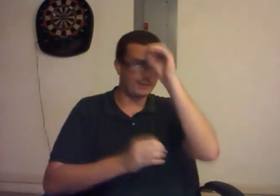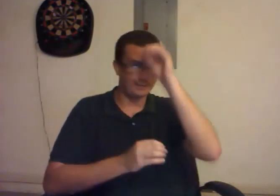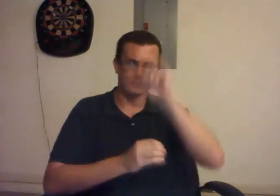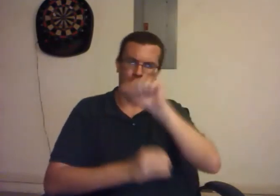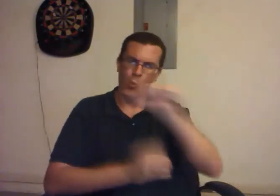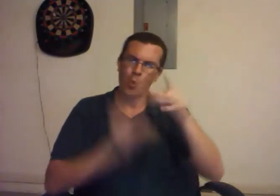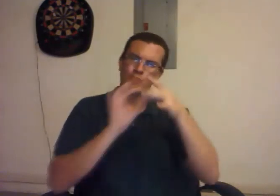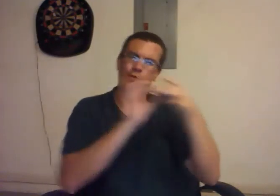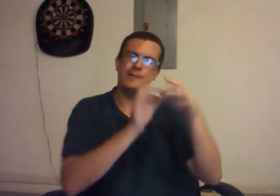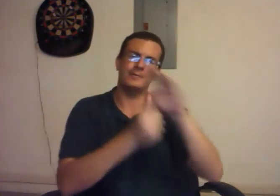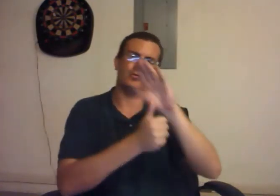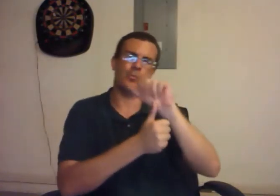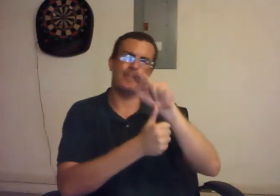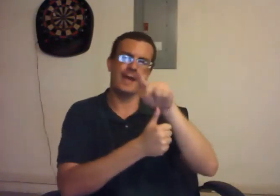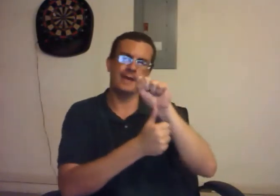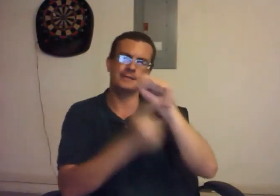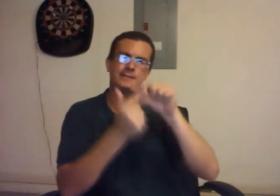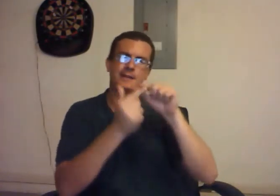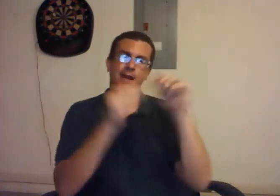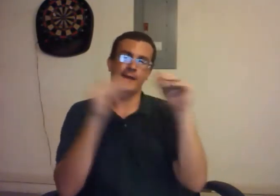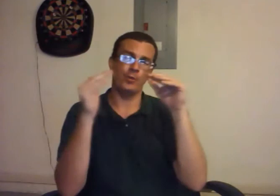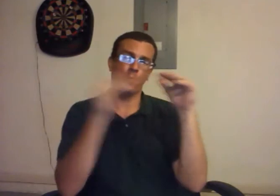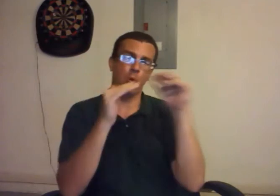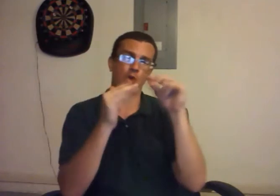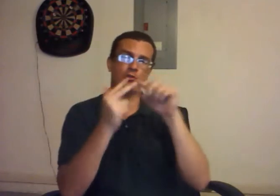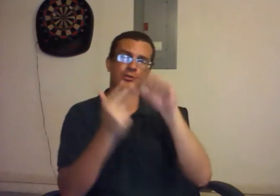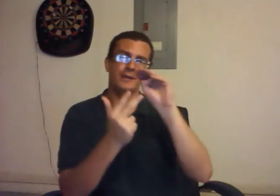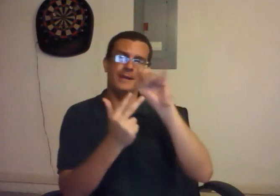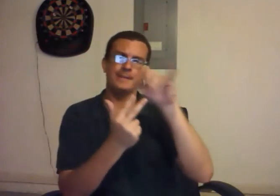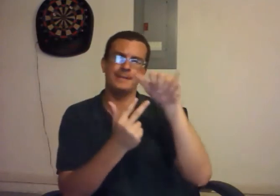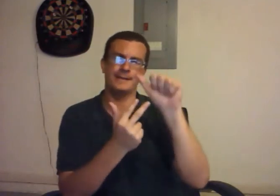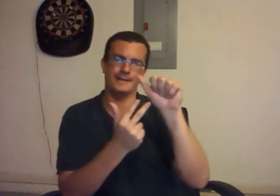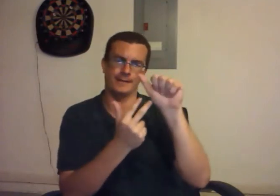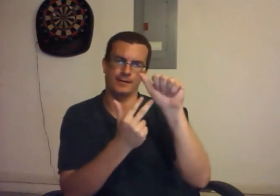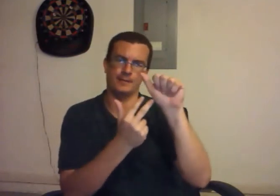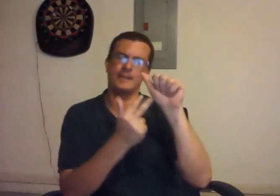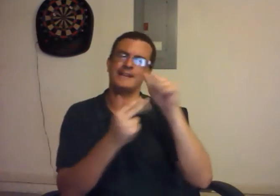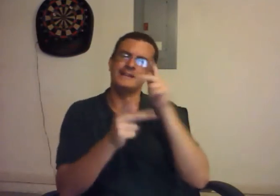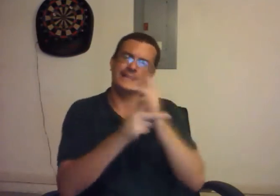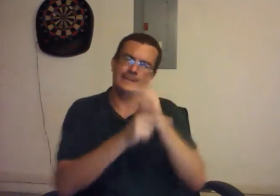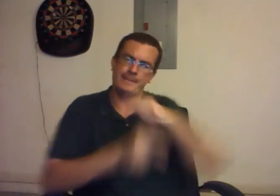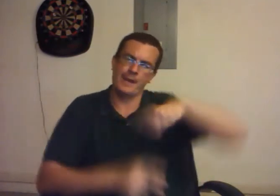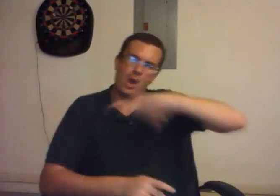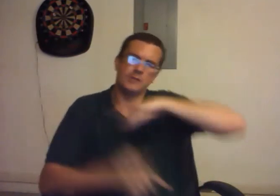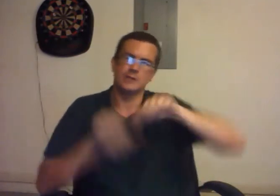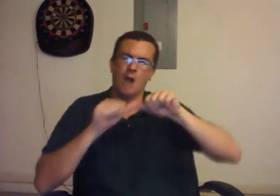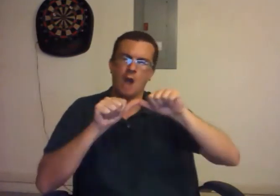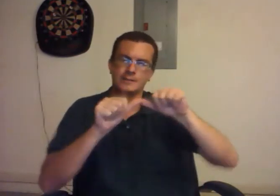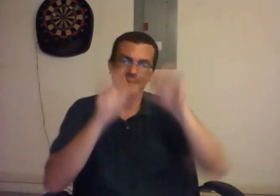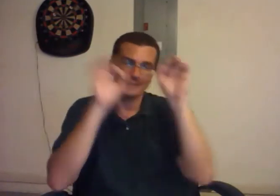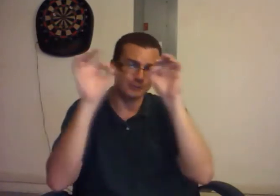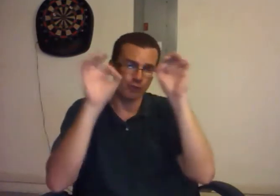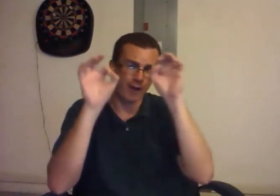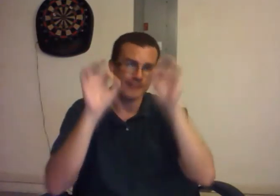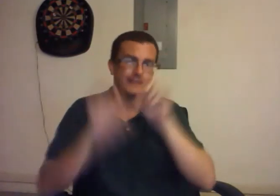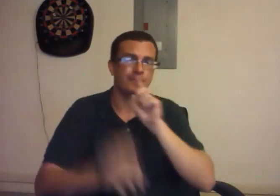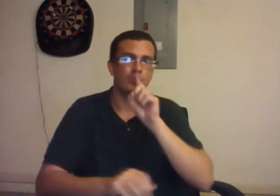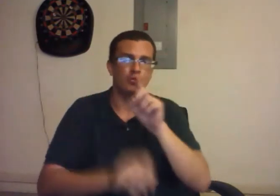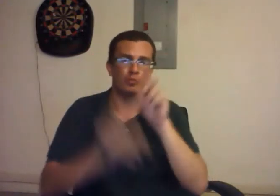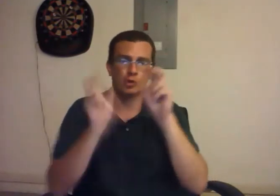It's all related to the banks, the wars, and the media. They're keeping us constantly distracted from the real issues.